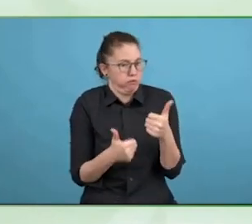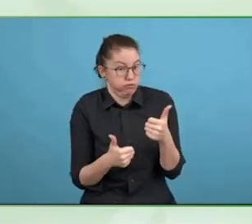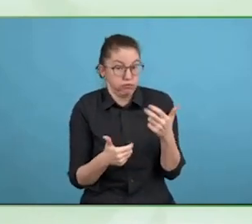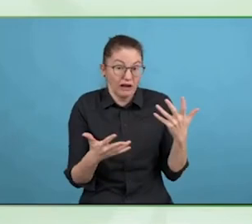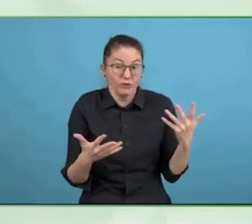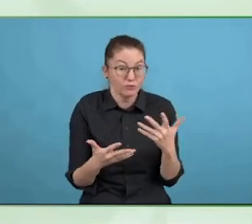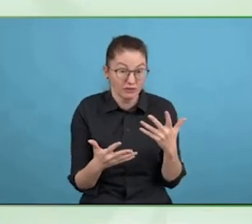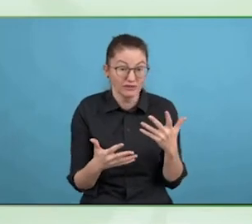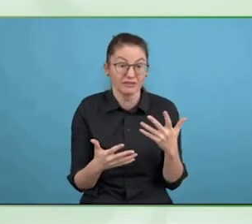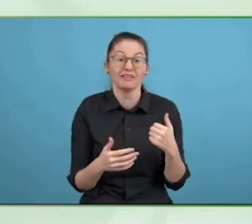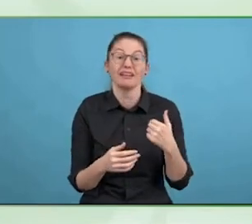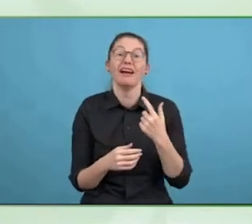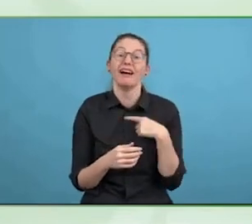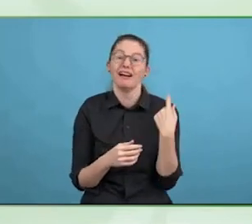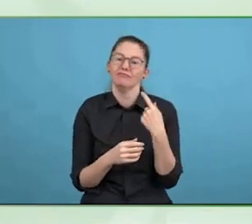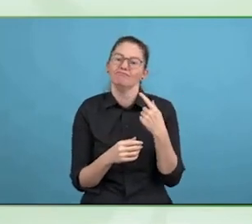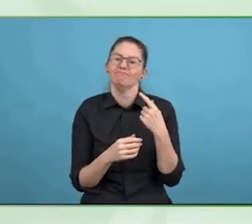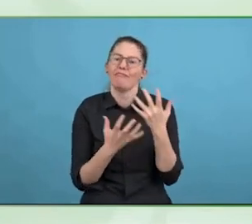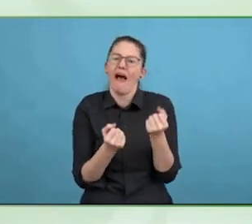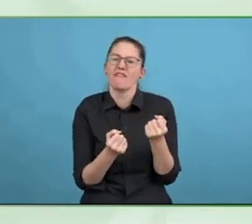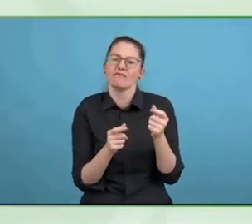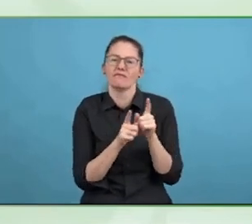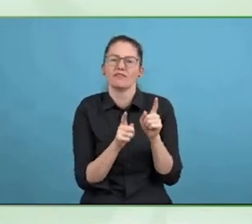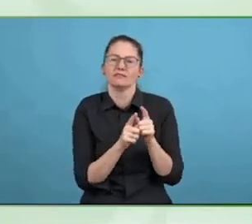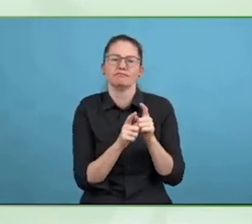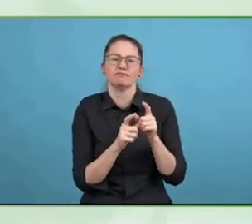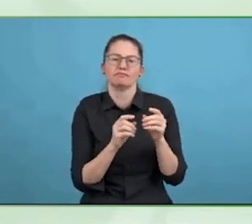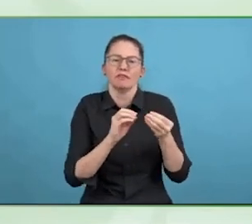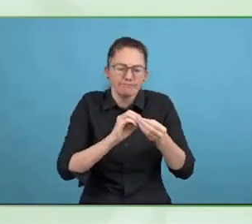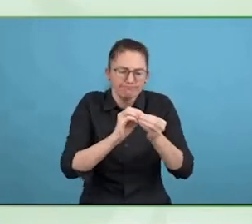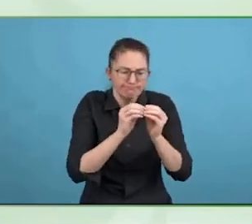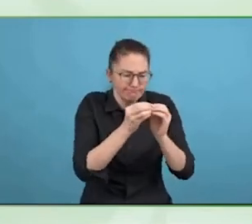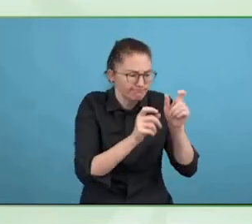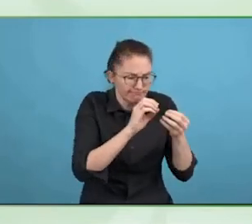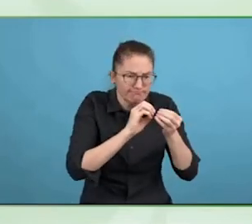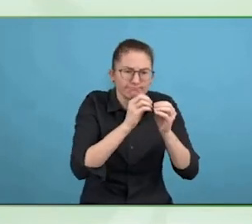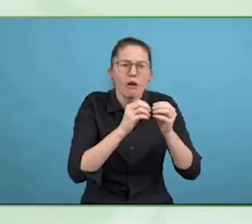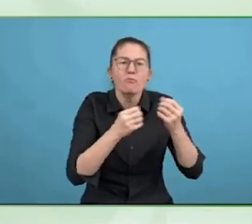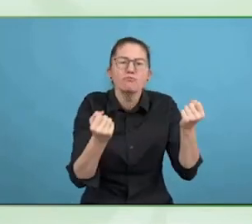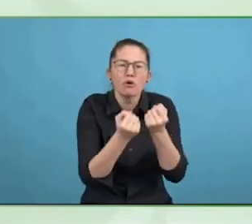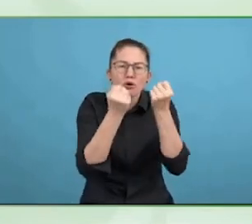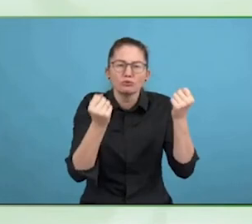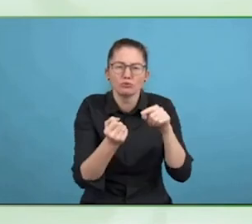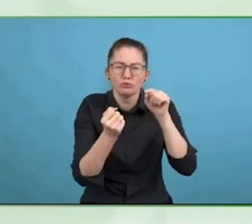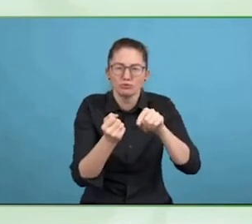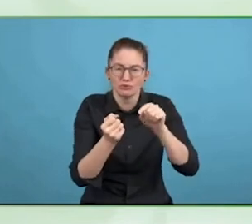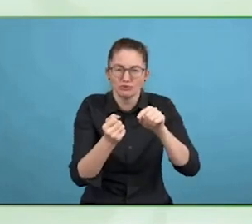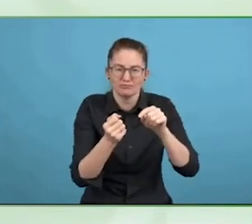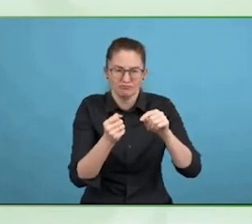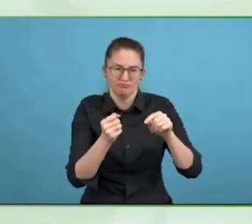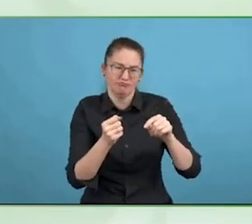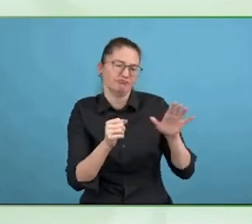When we started engaging with them, really, almost by coincidence, we